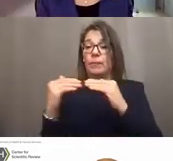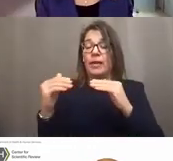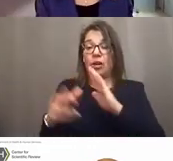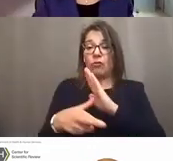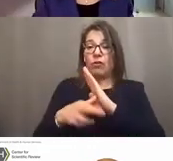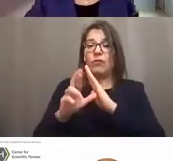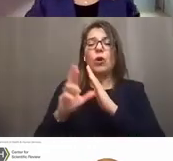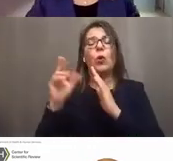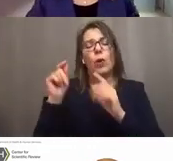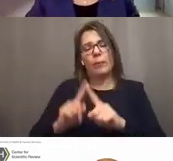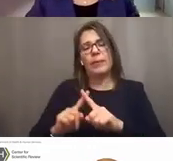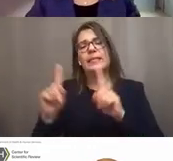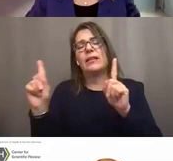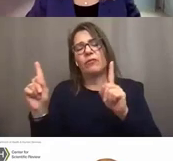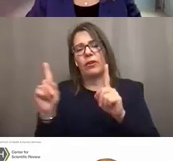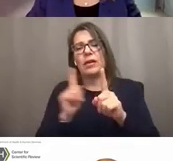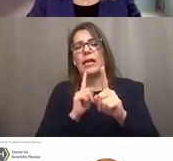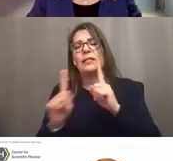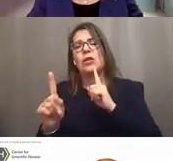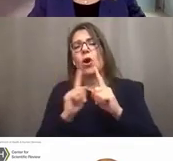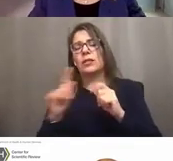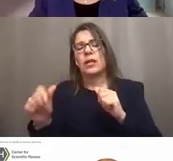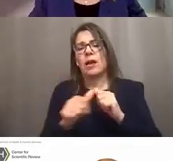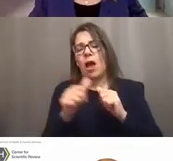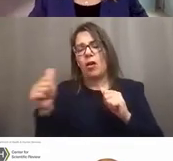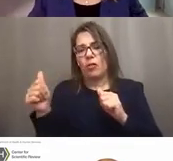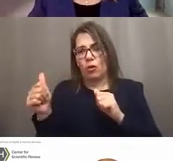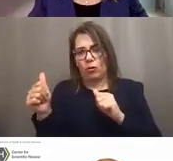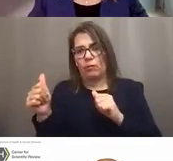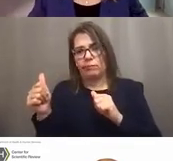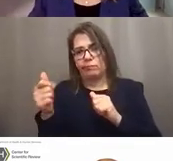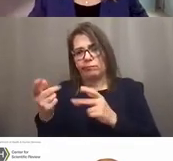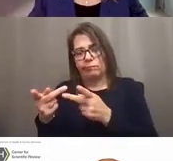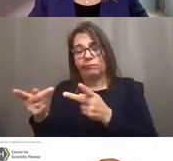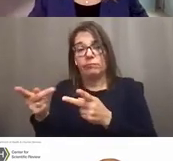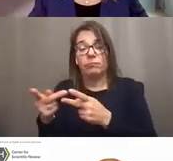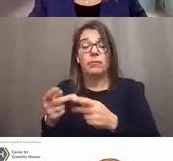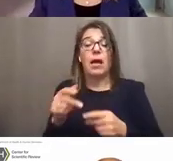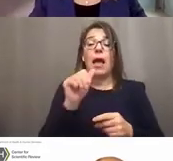and talked about in many other cases. Application receipt and referral,